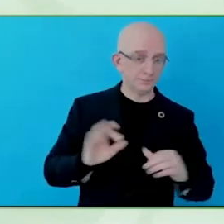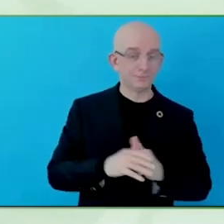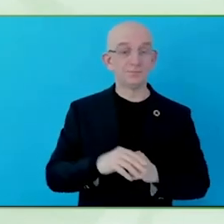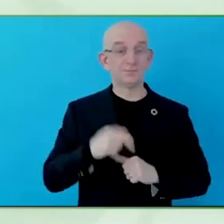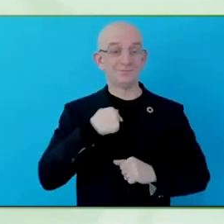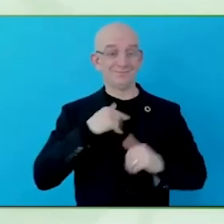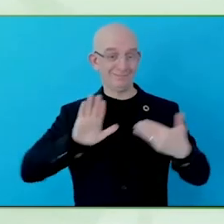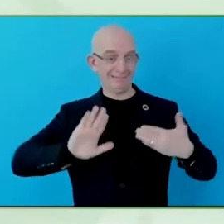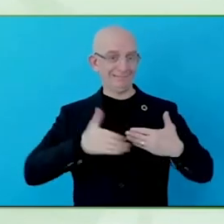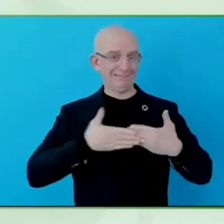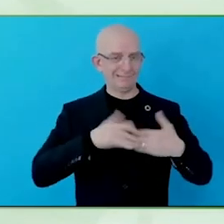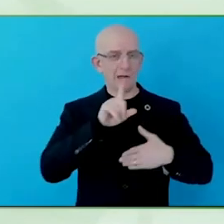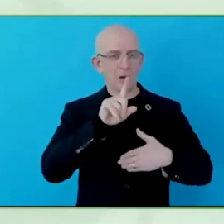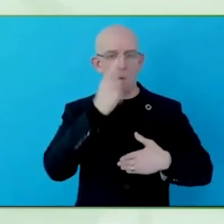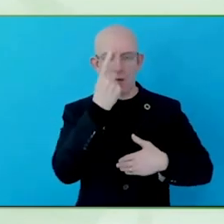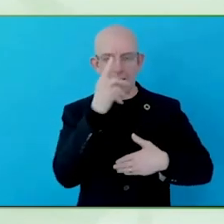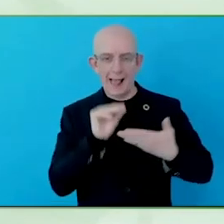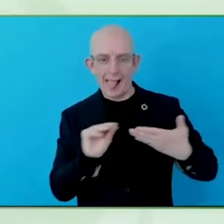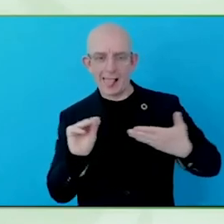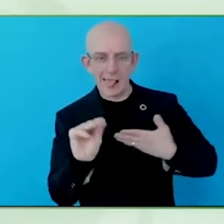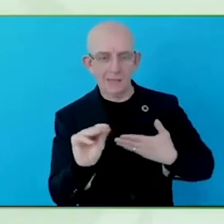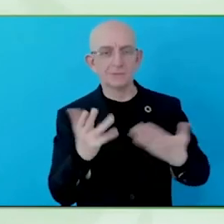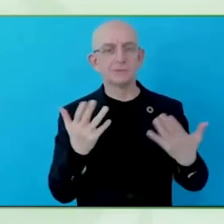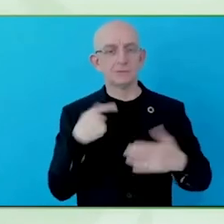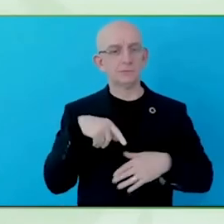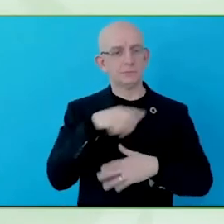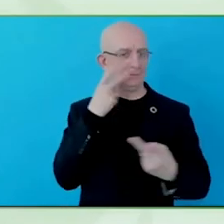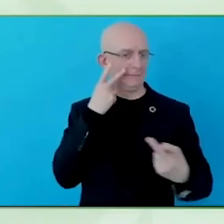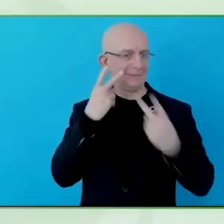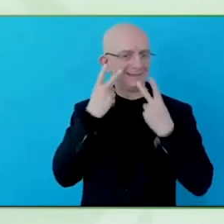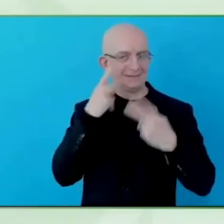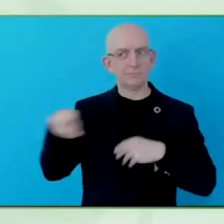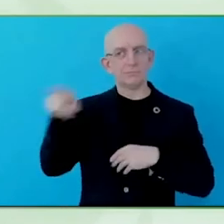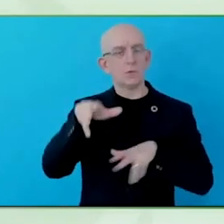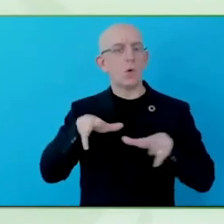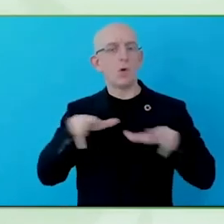influencing business or the NGOs that get funding to help people